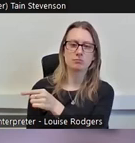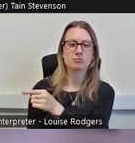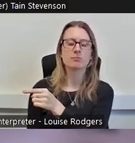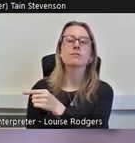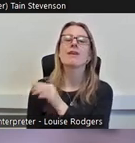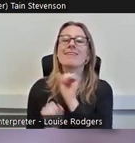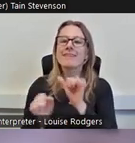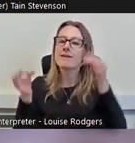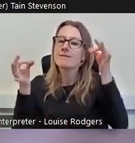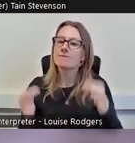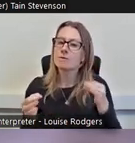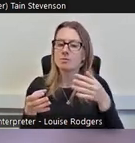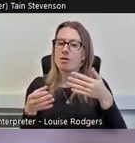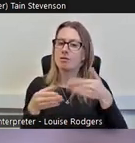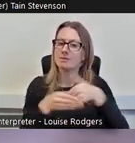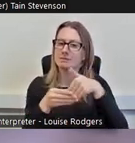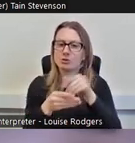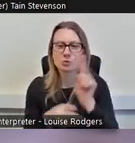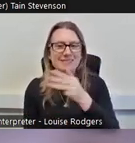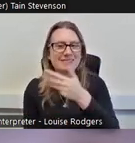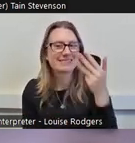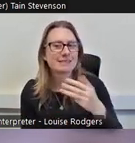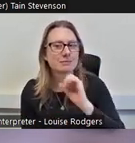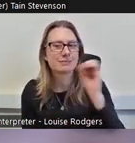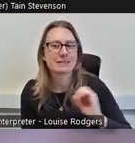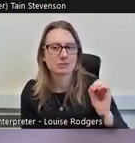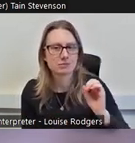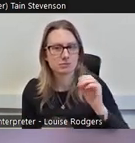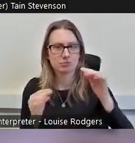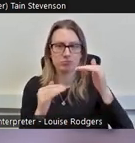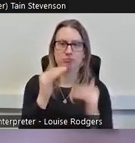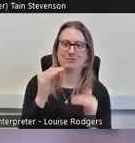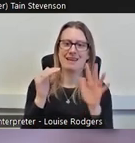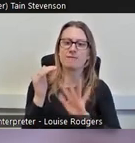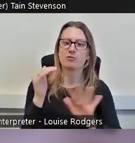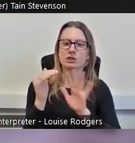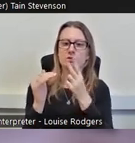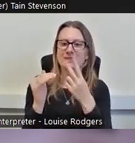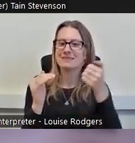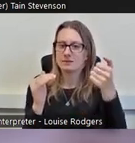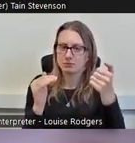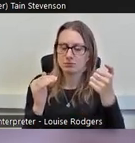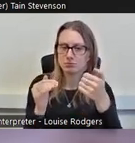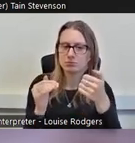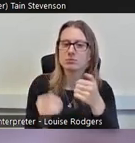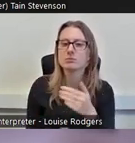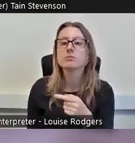rate is 19%, which is below the Scottish average of 26%. But you can see that as